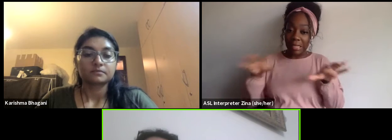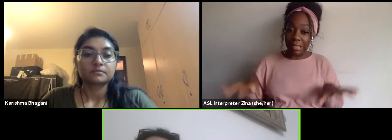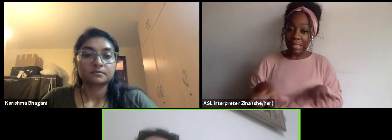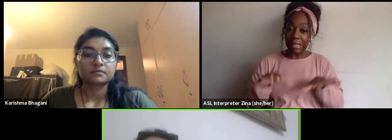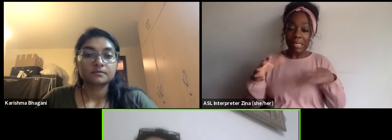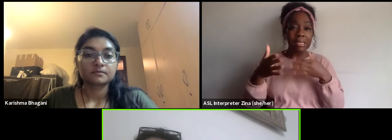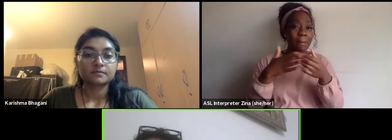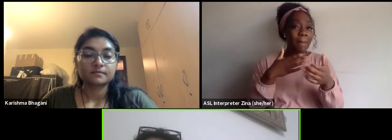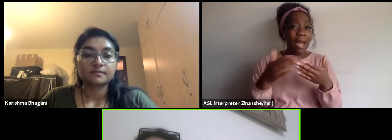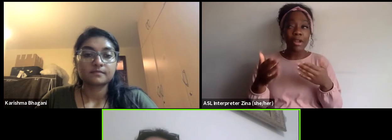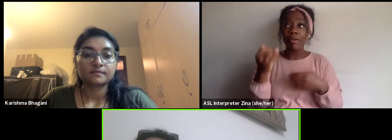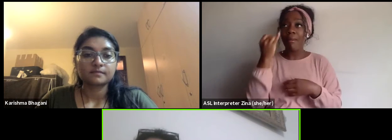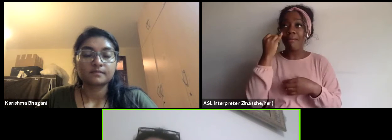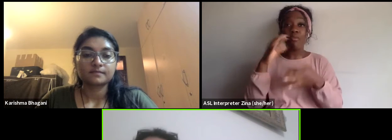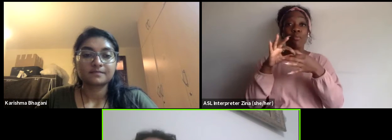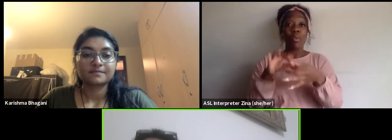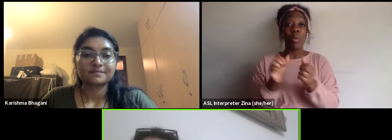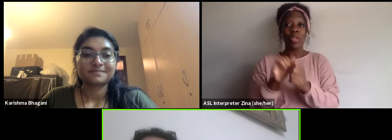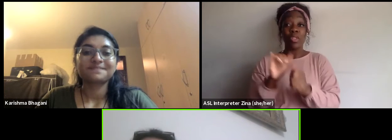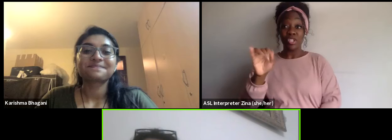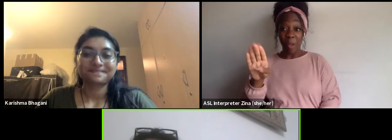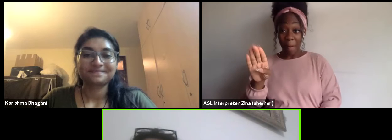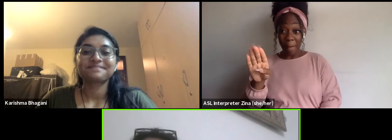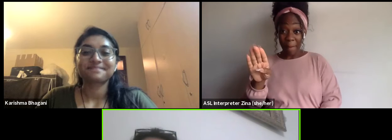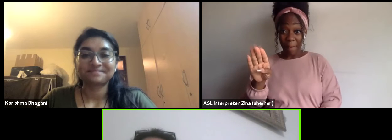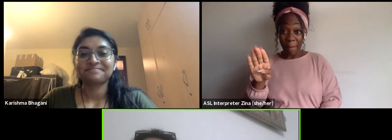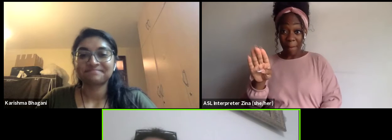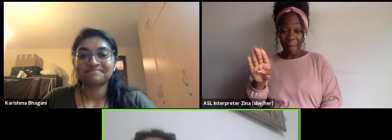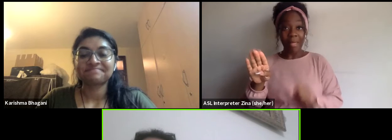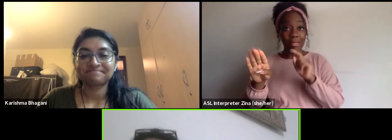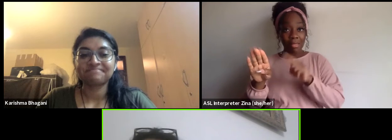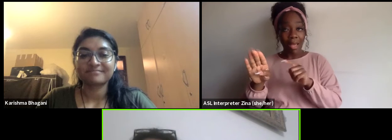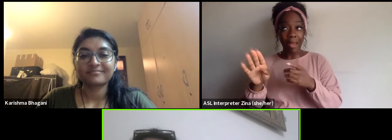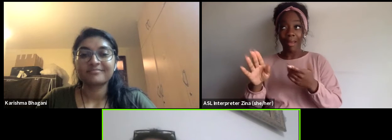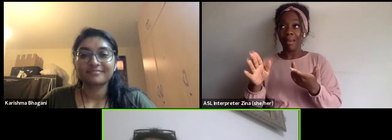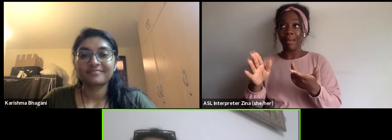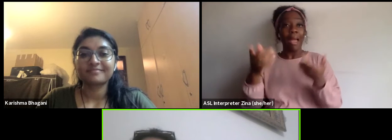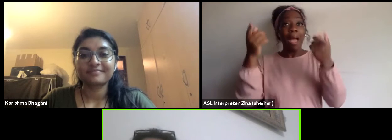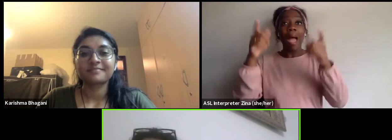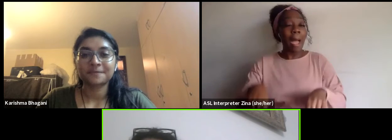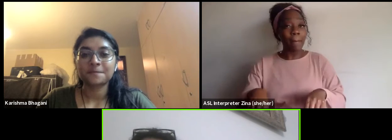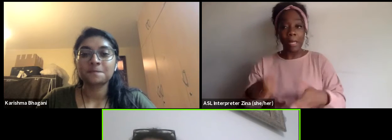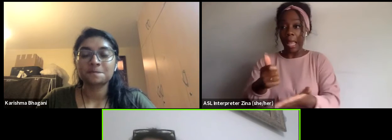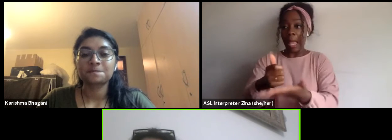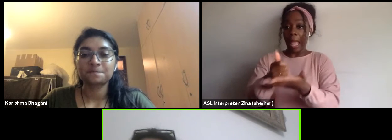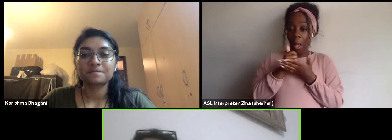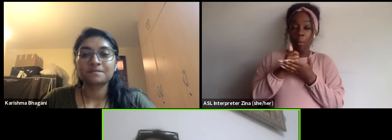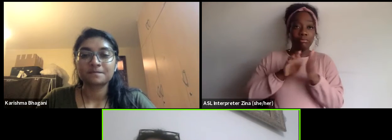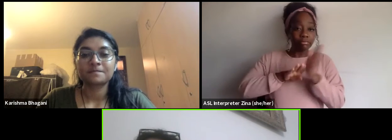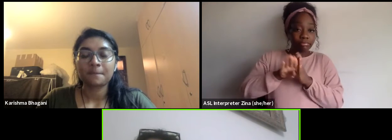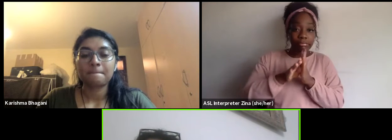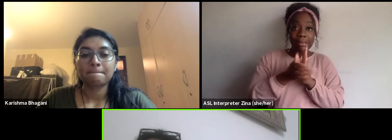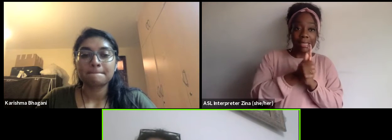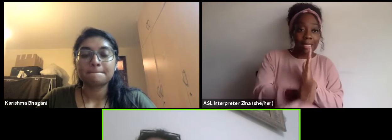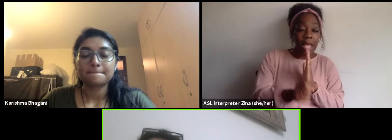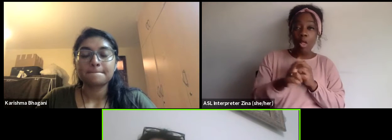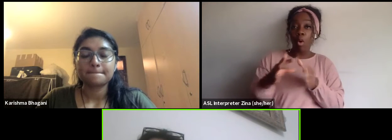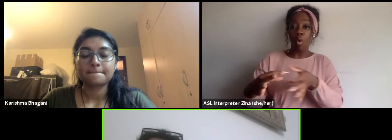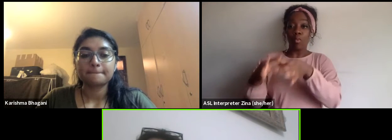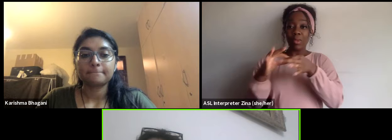ended up related to what I'm doing now or there is a skill that I did when at that I'm using now